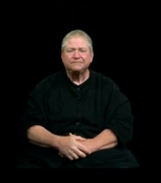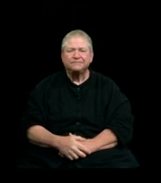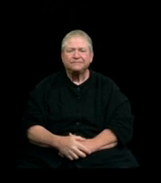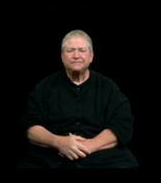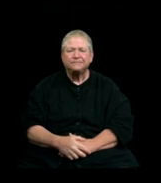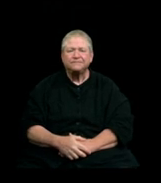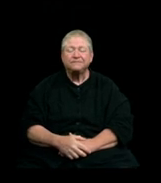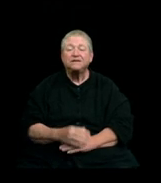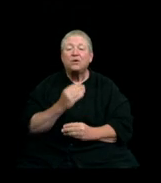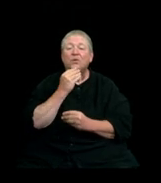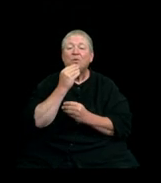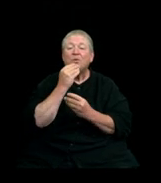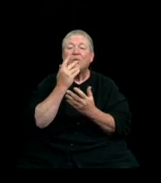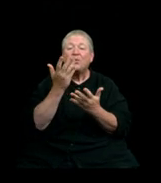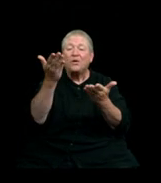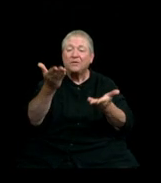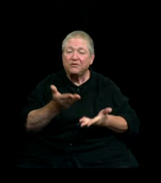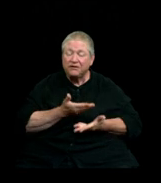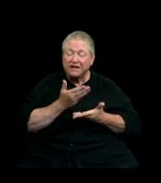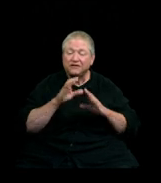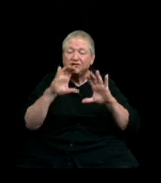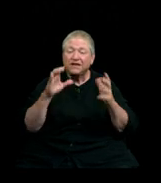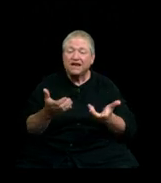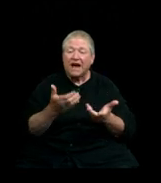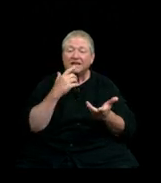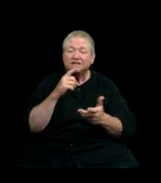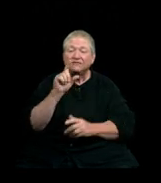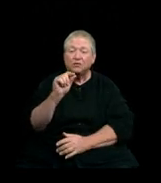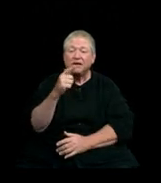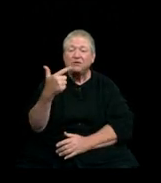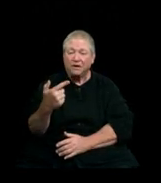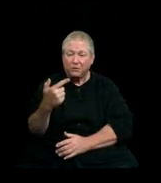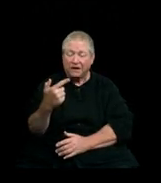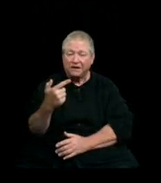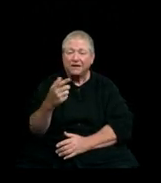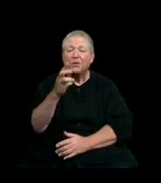Warm greetings to the members of the class of 2021, Western faculty and staff,